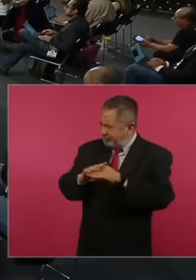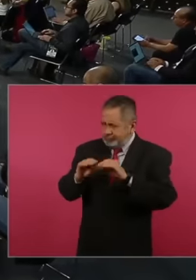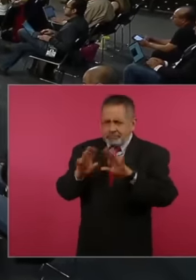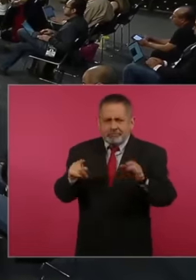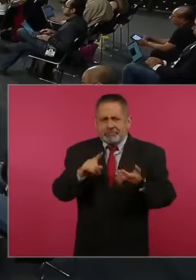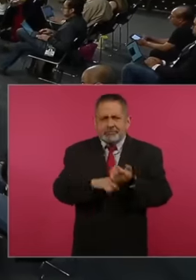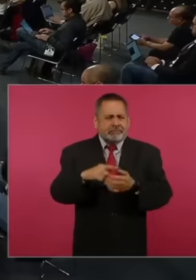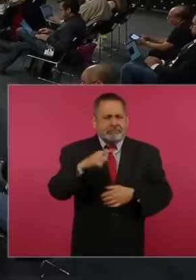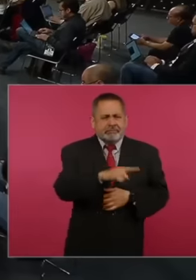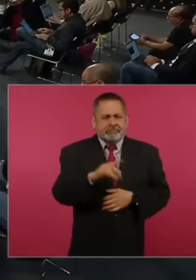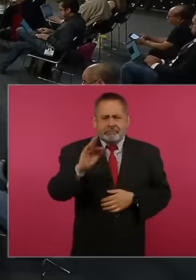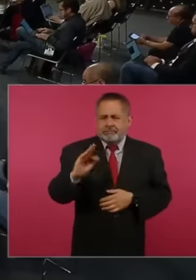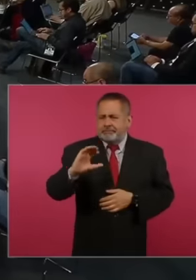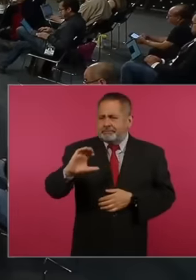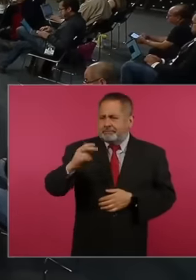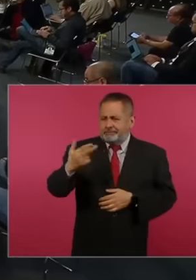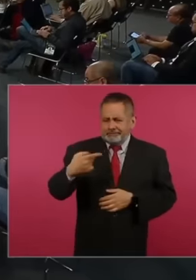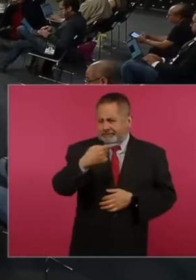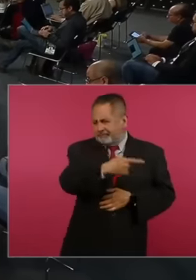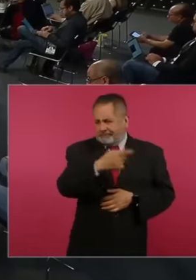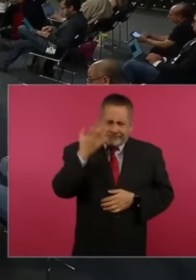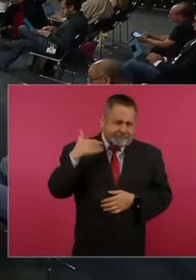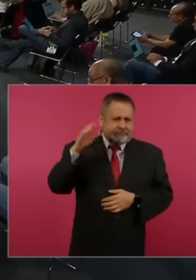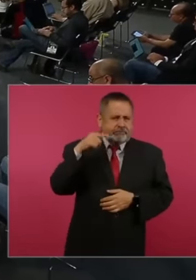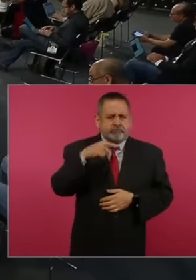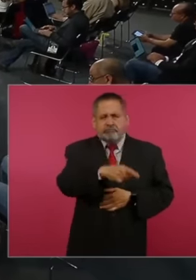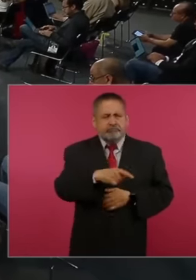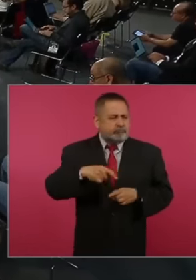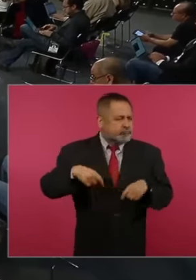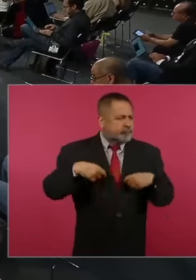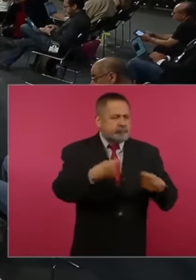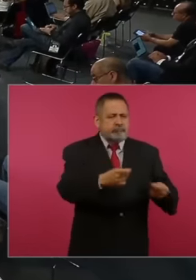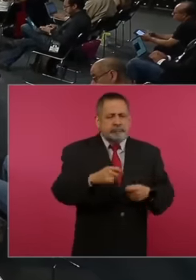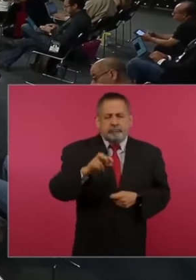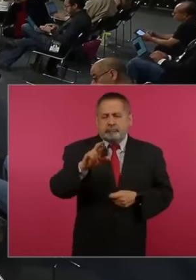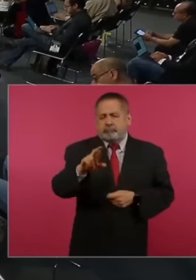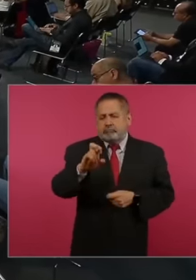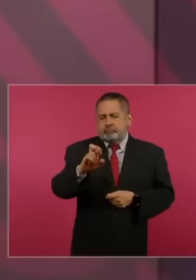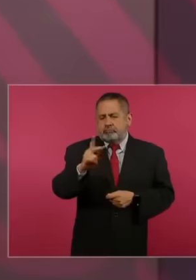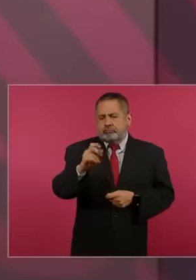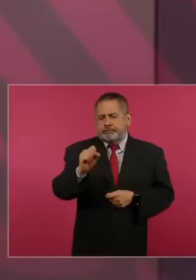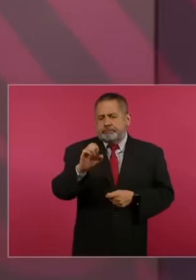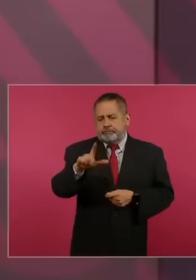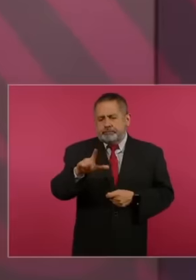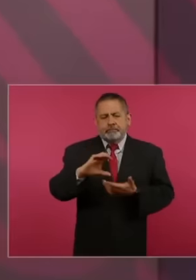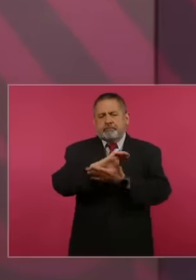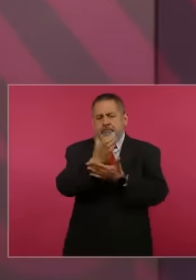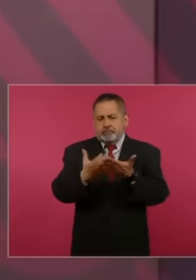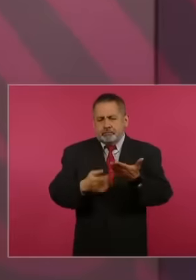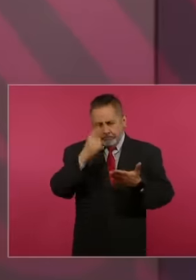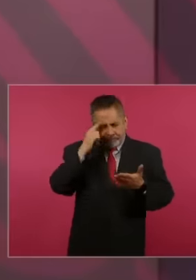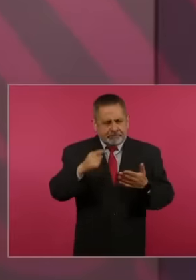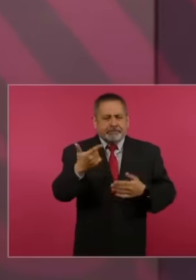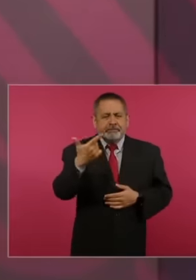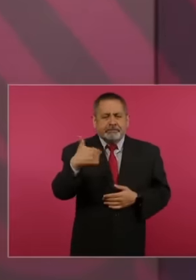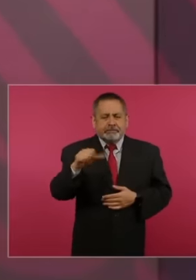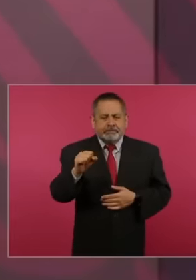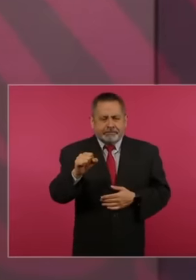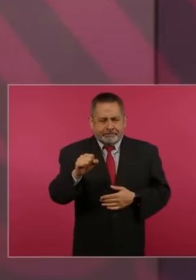Calderón did when he gave Repsol the contract to extract gas in the